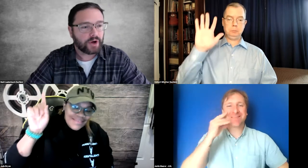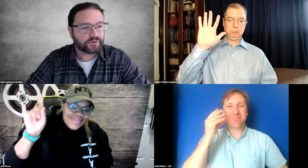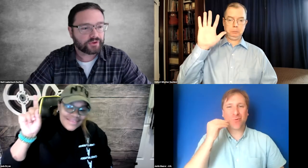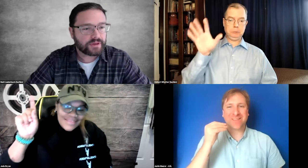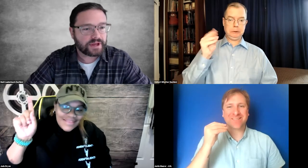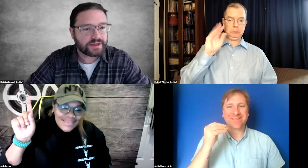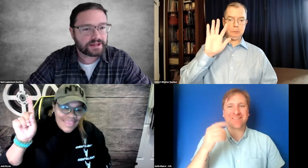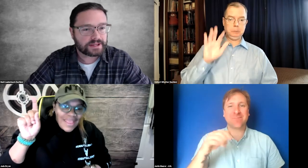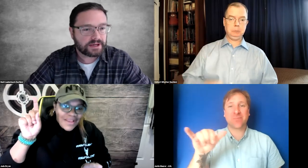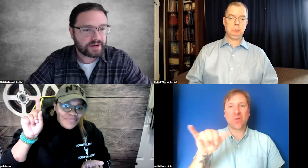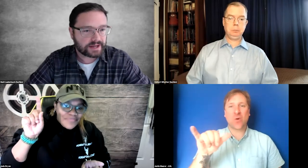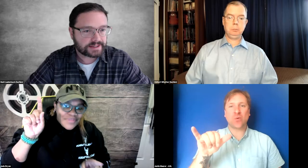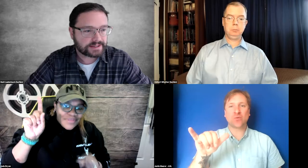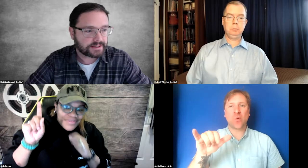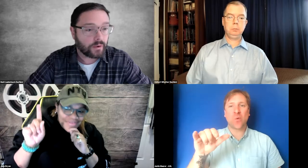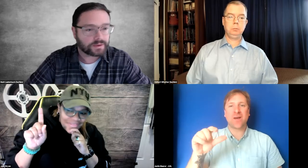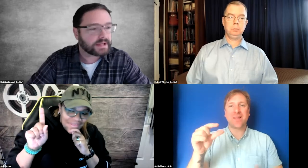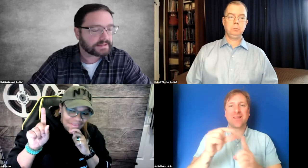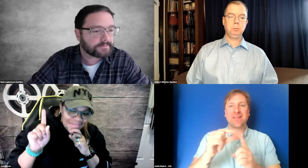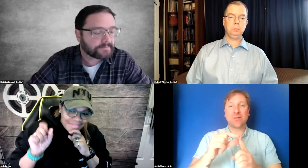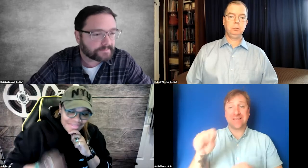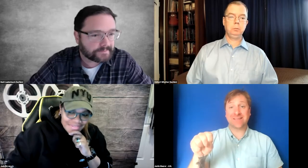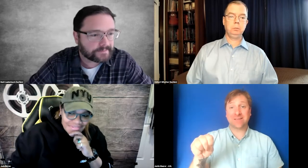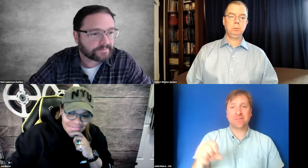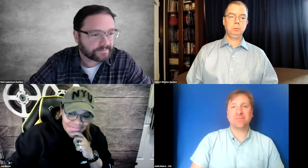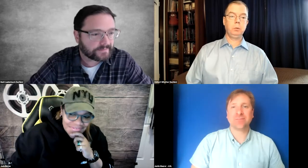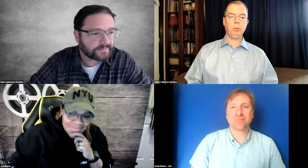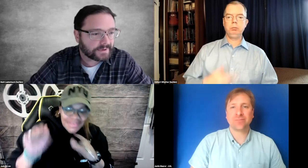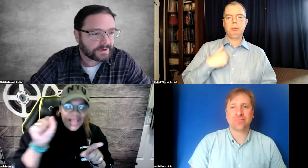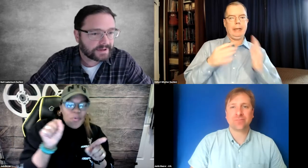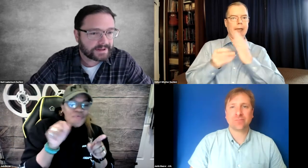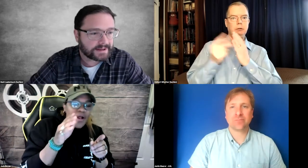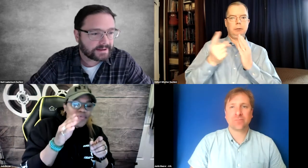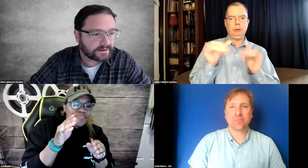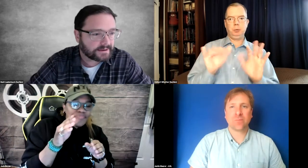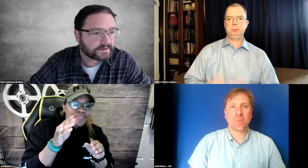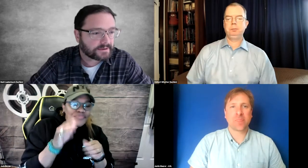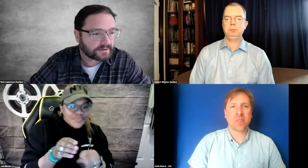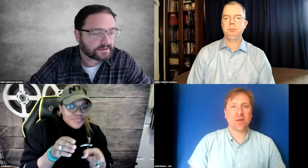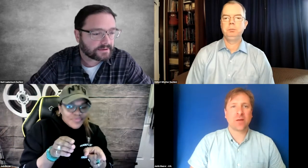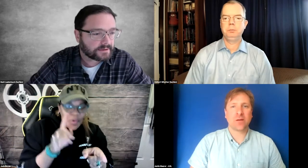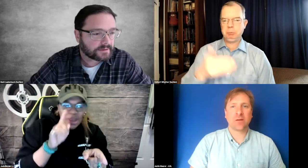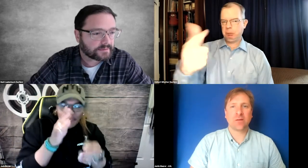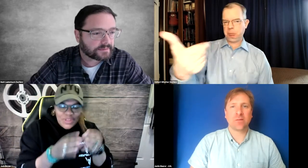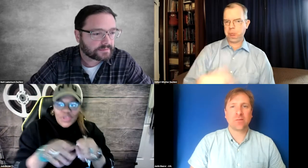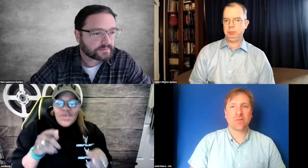Also, the lyrics- Oh, yes- I want to- let me finish.